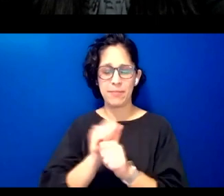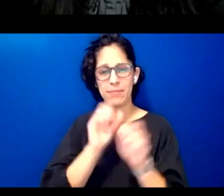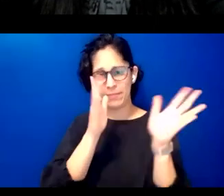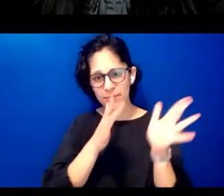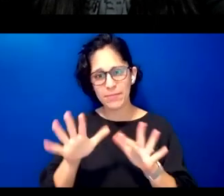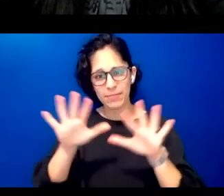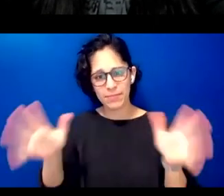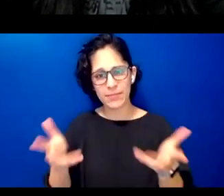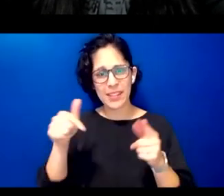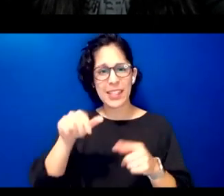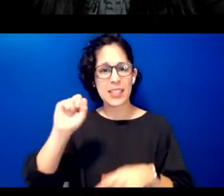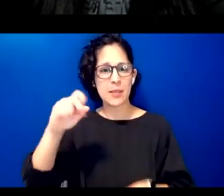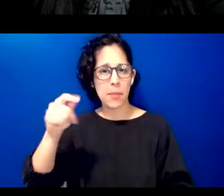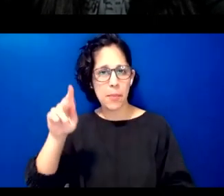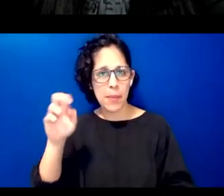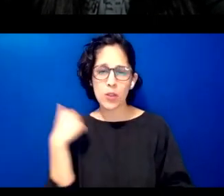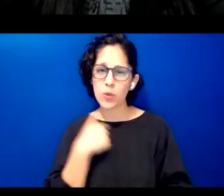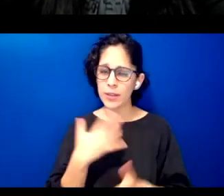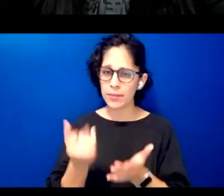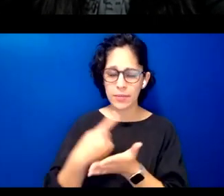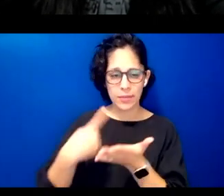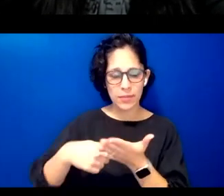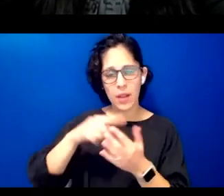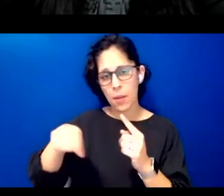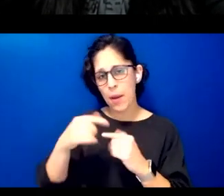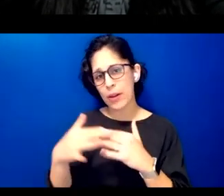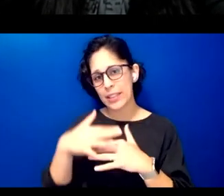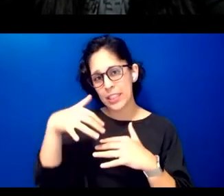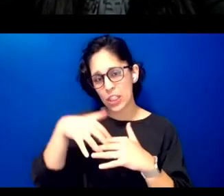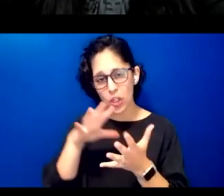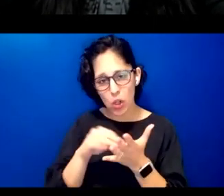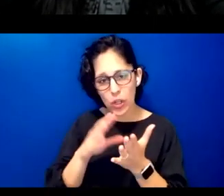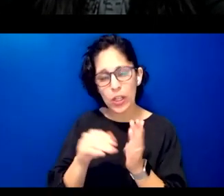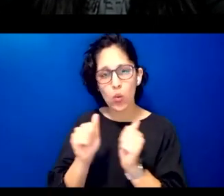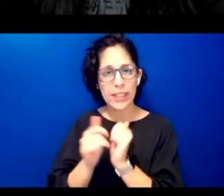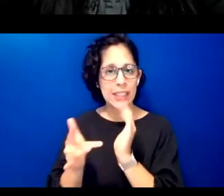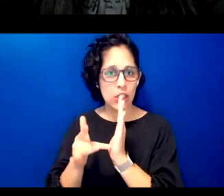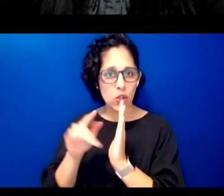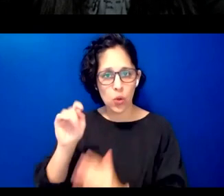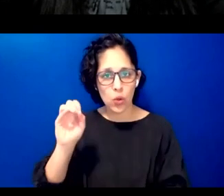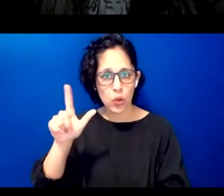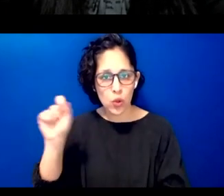about indigenous language learning with digital tools and technologies i'm grateful to be